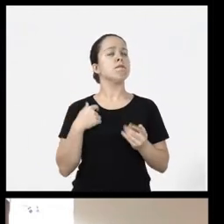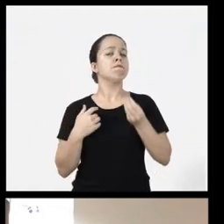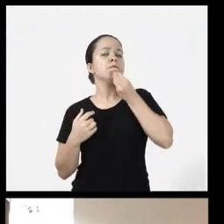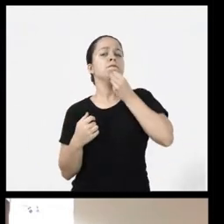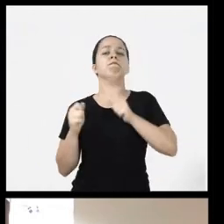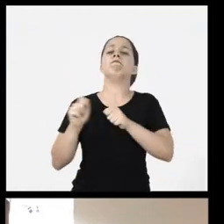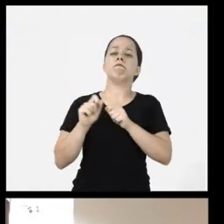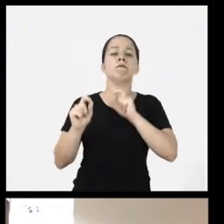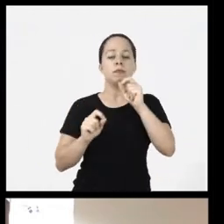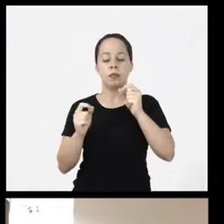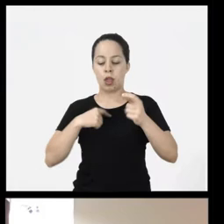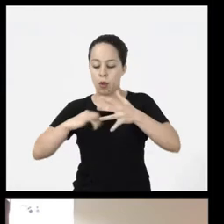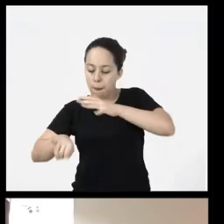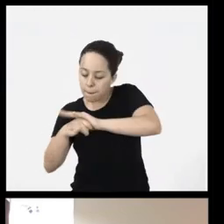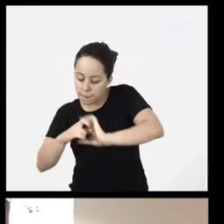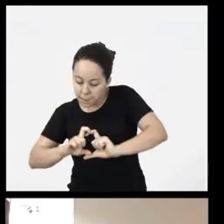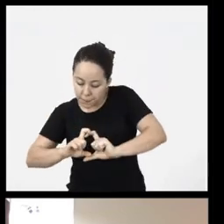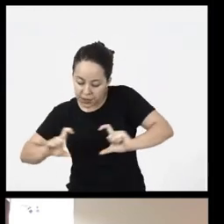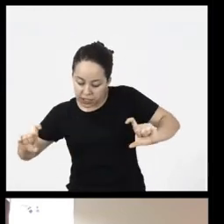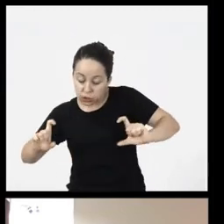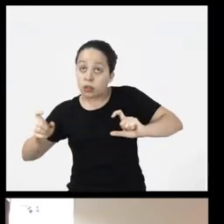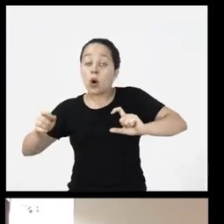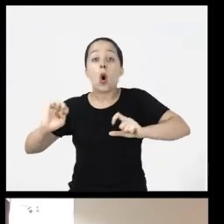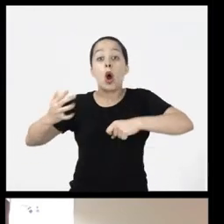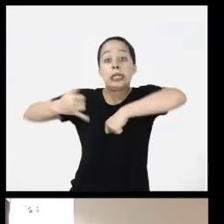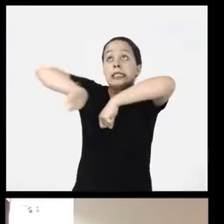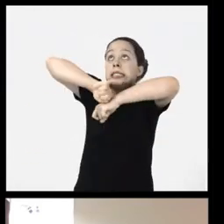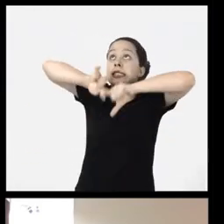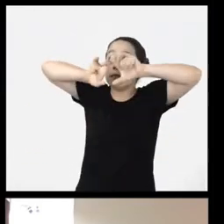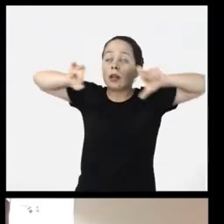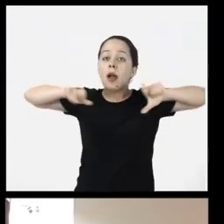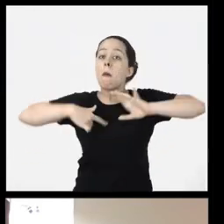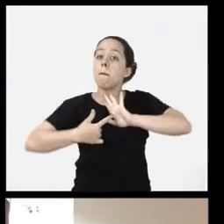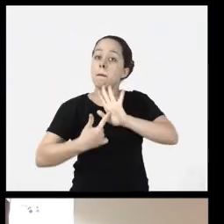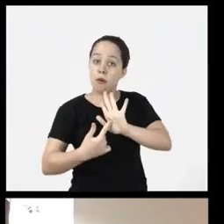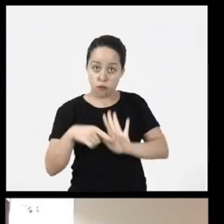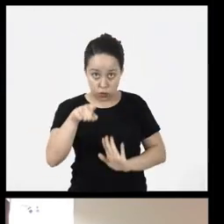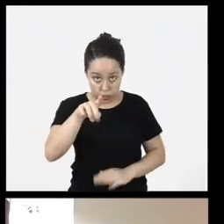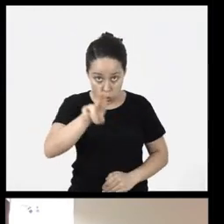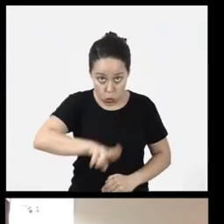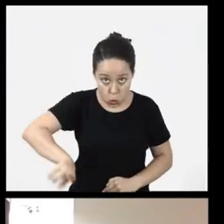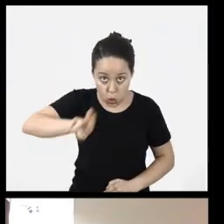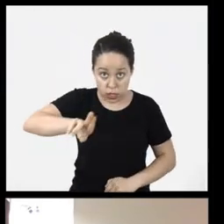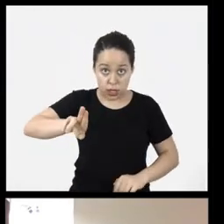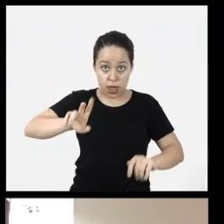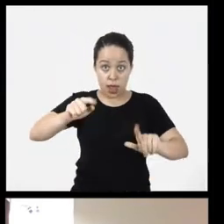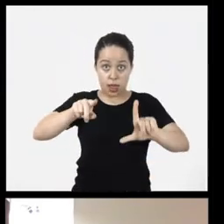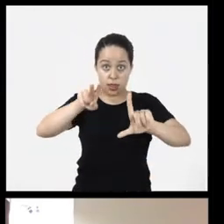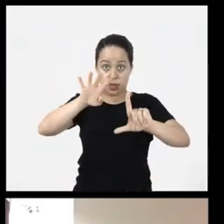what do I do I put information just above the table saying if you use a